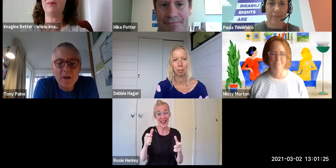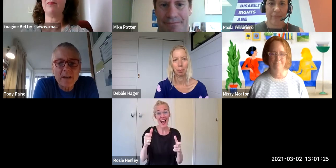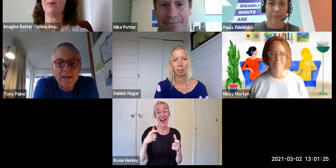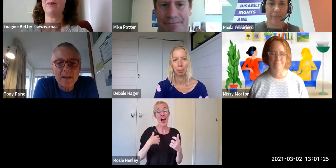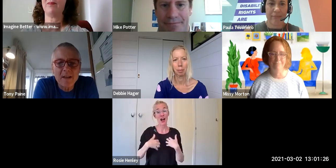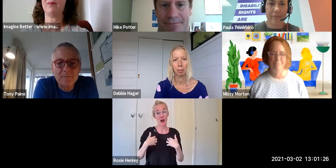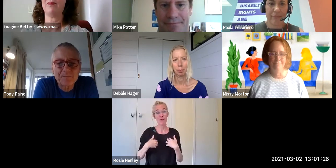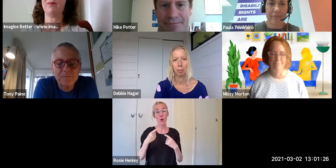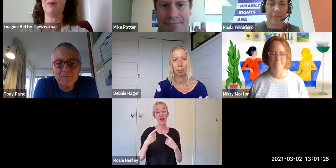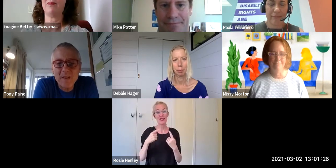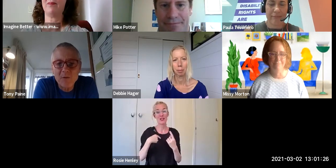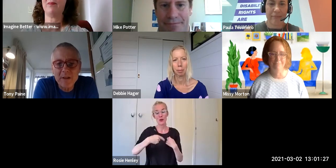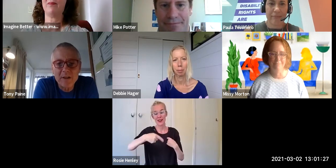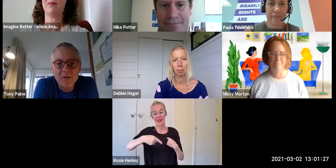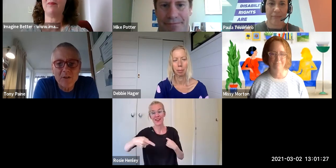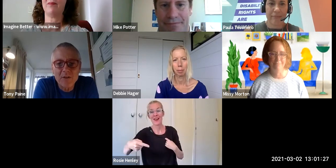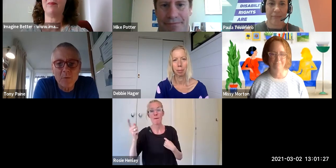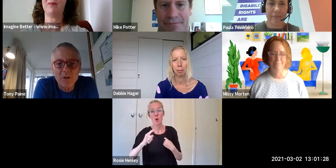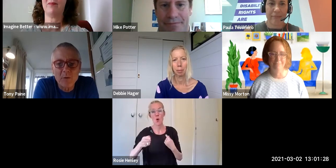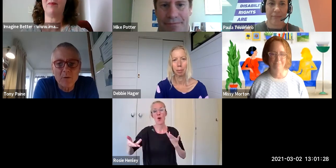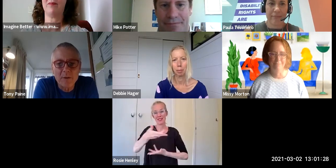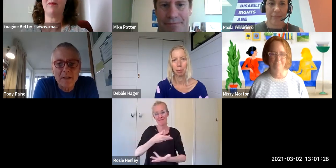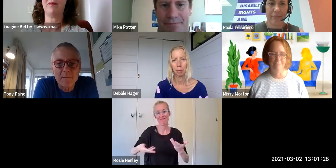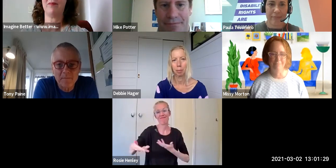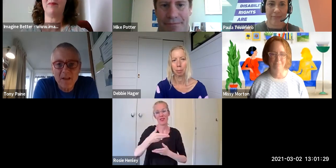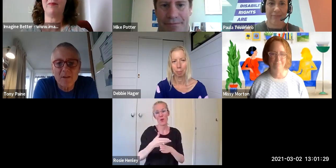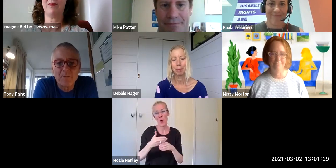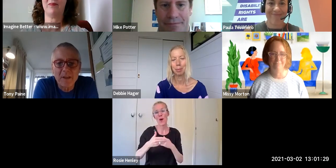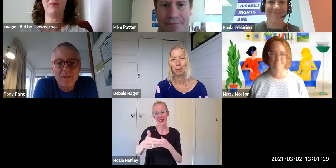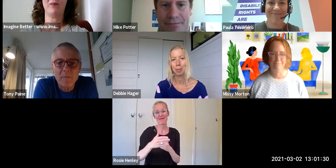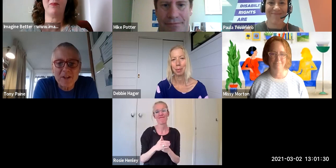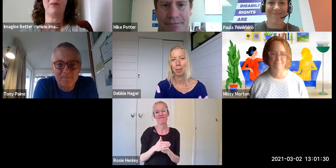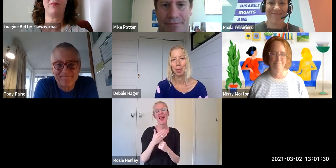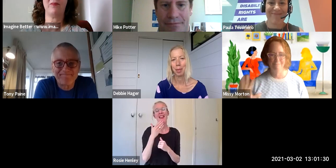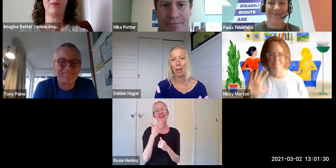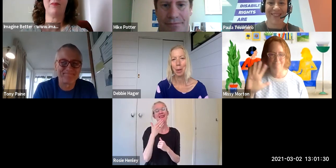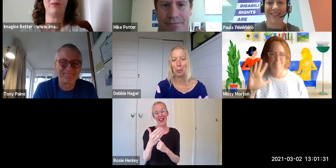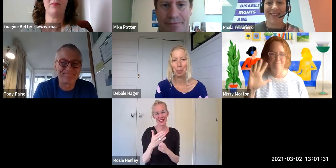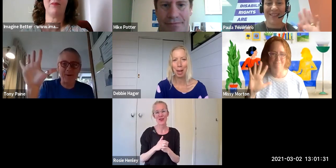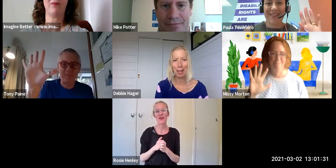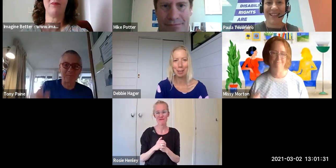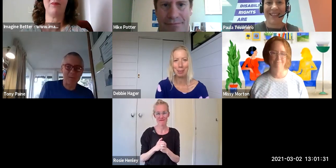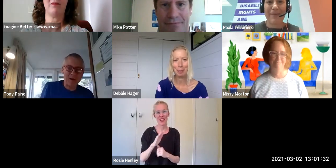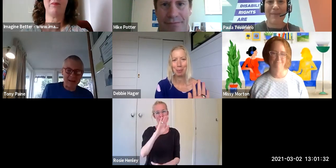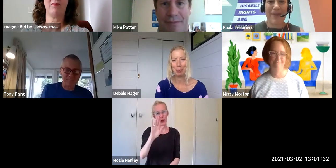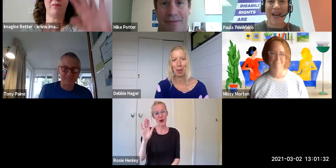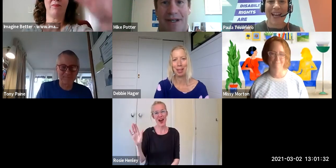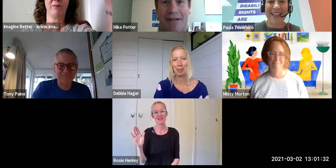as we continue this, the work that we're all doing together so thank you very much.